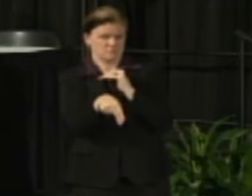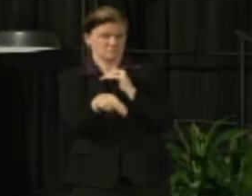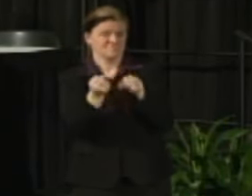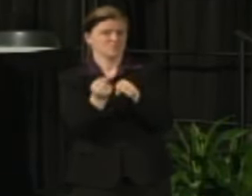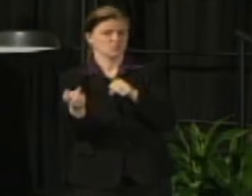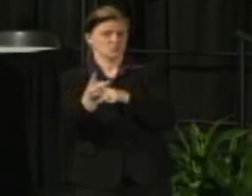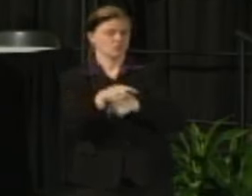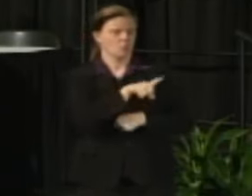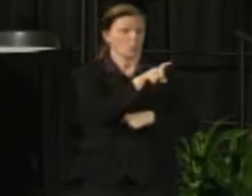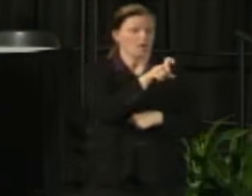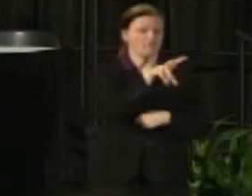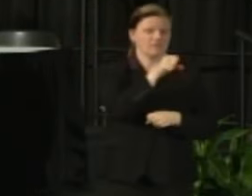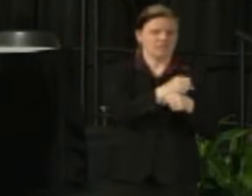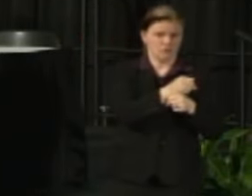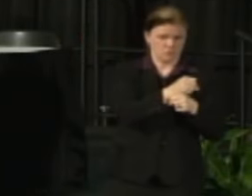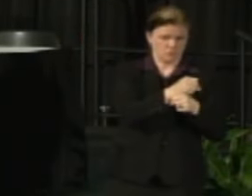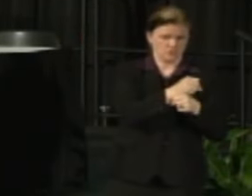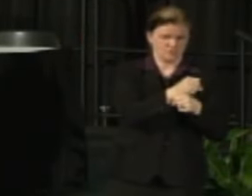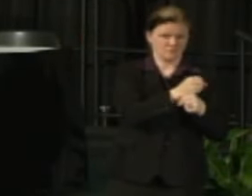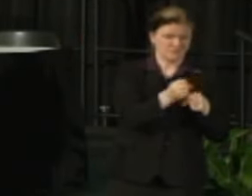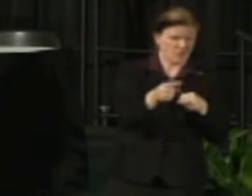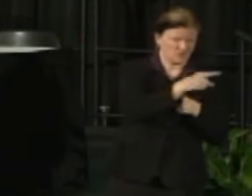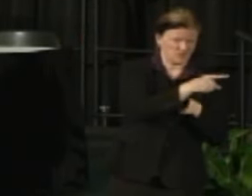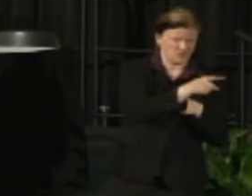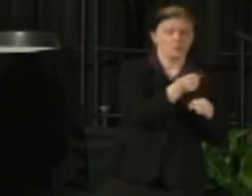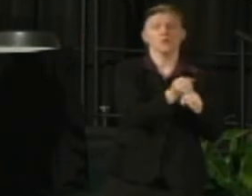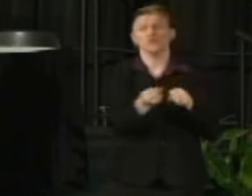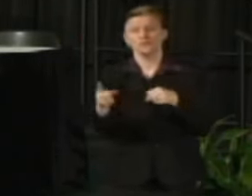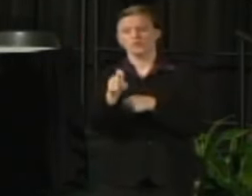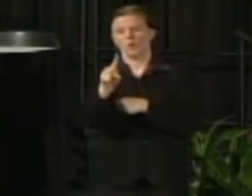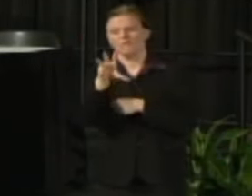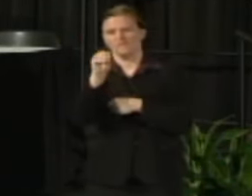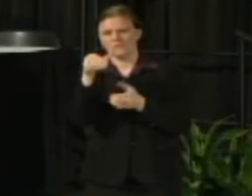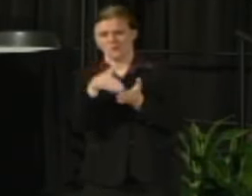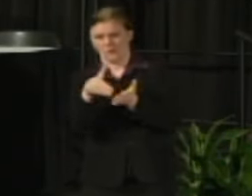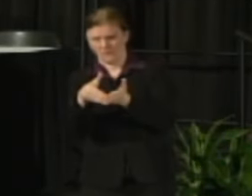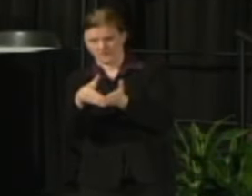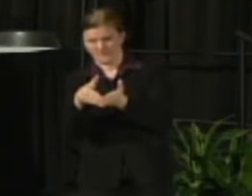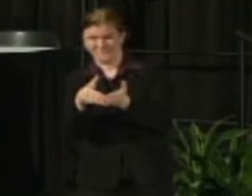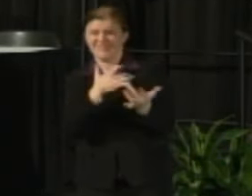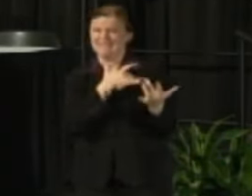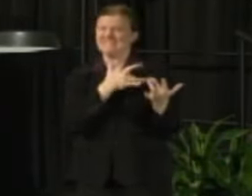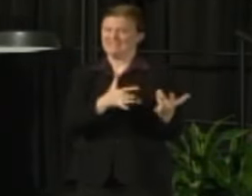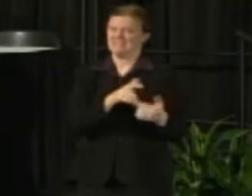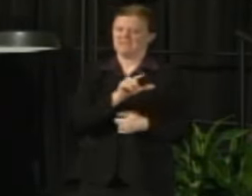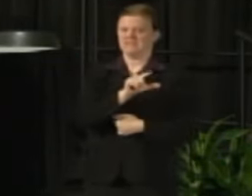That would translate into roughly 40 million dollars or 20 million dollars per year for us.